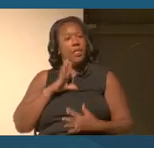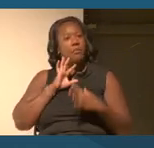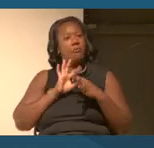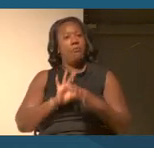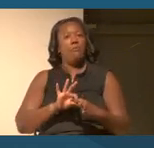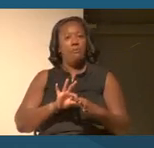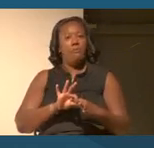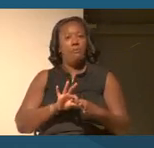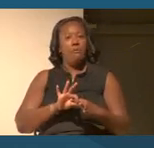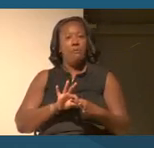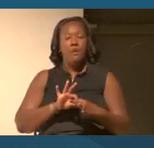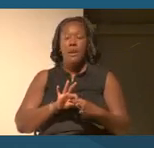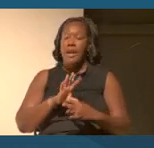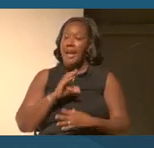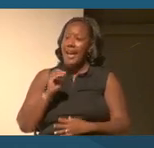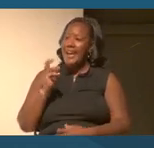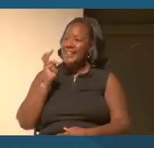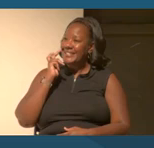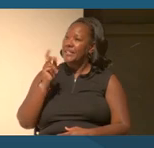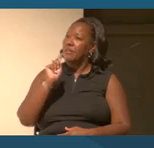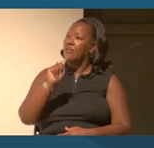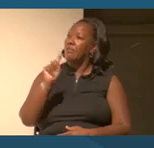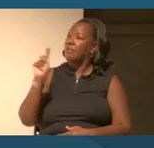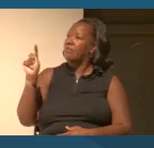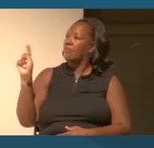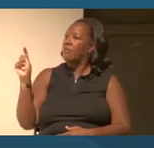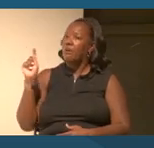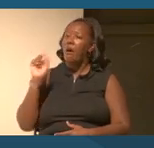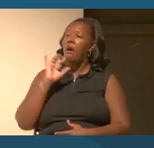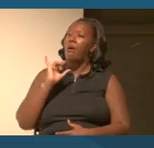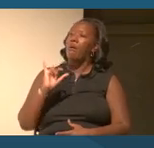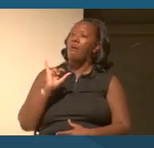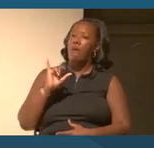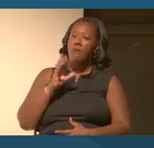See these other kinds of learning approaches.